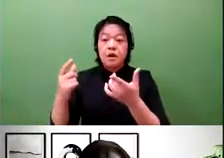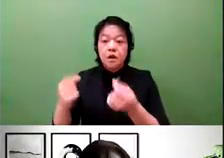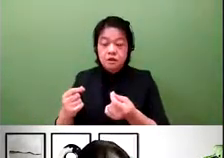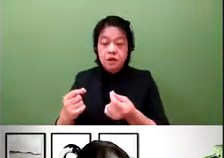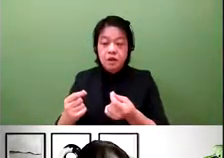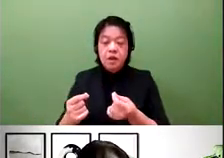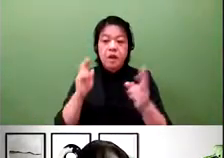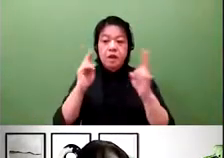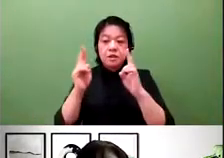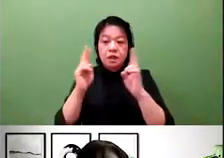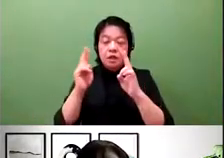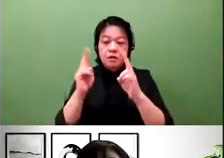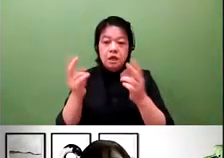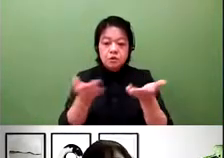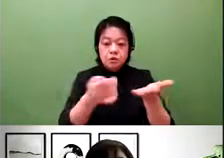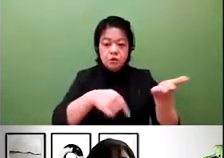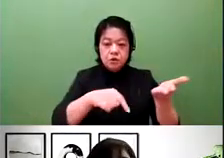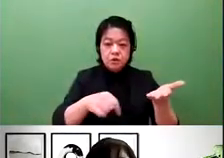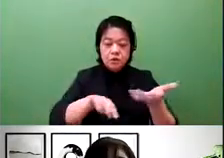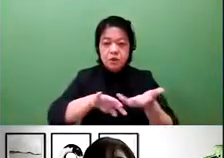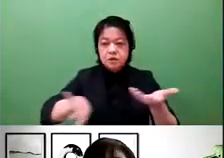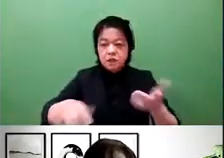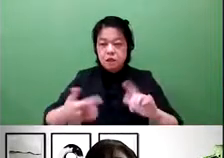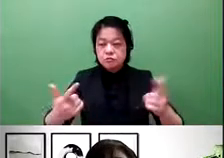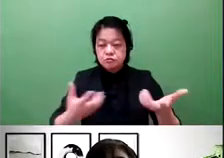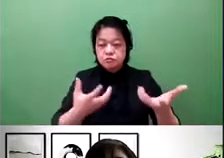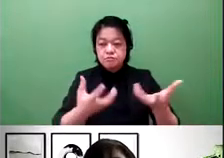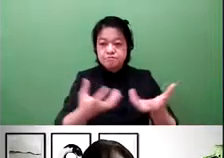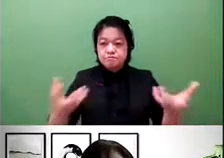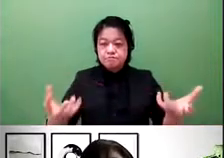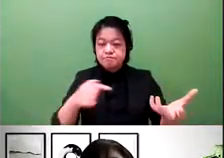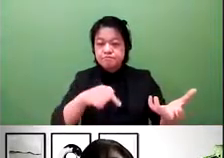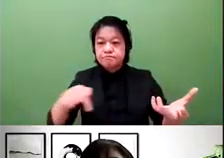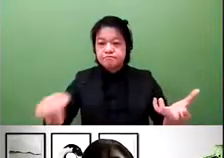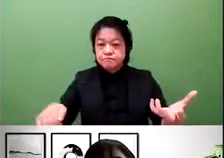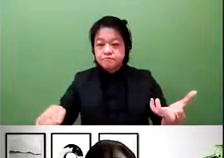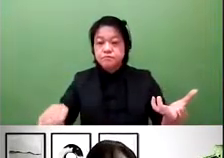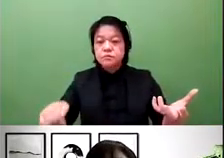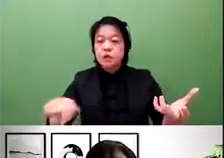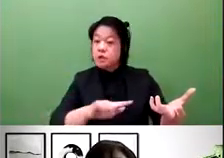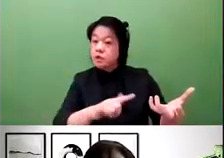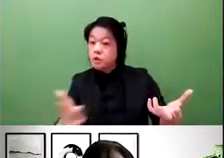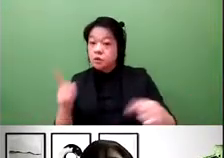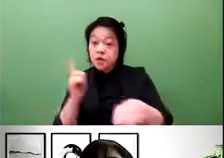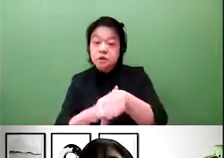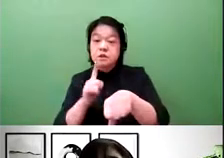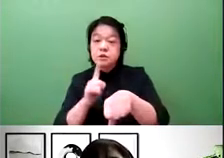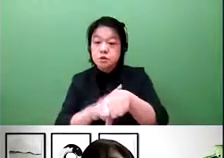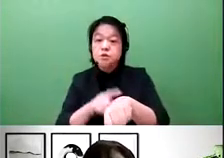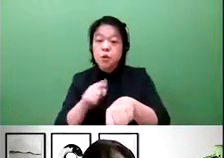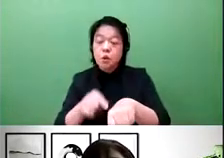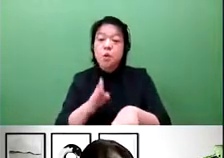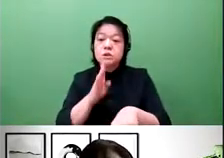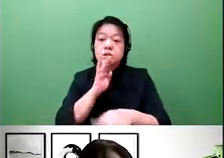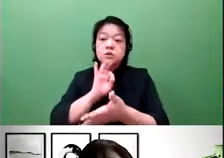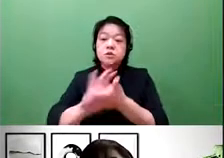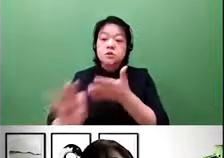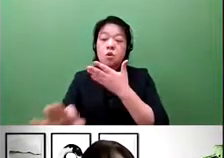of cross-sector cooperation by tapping into health care